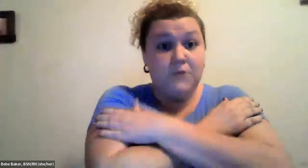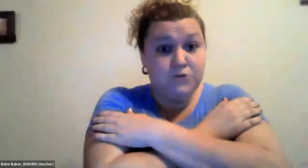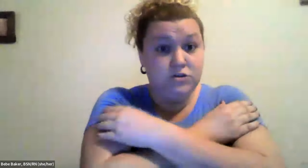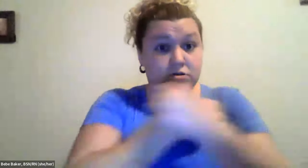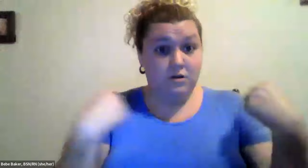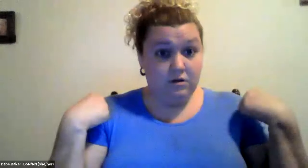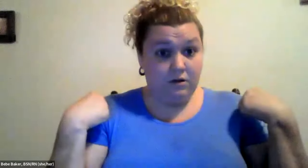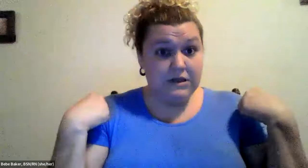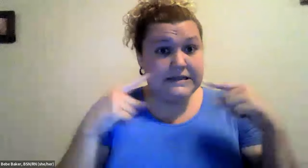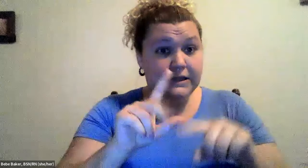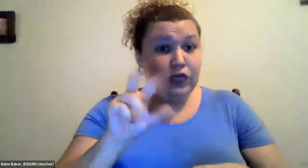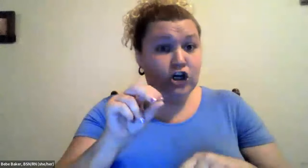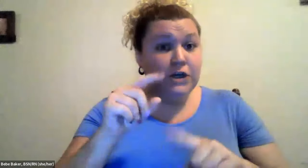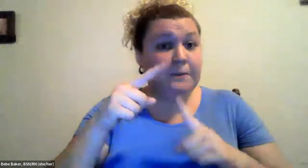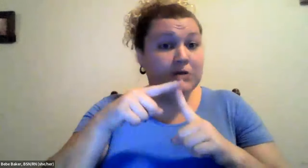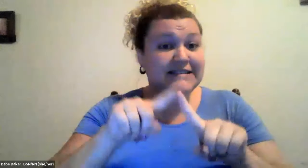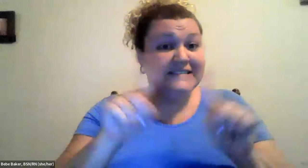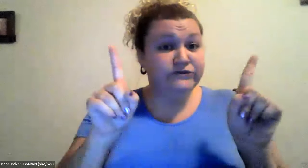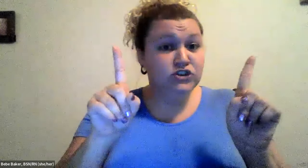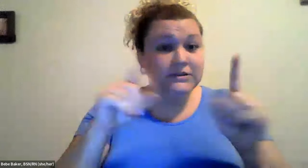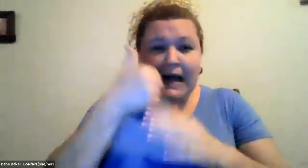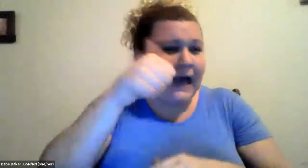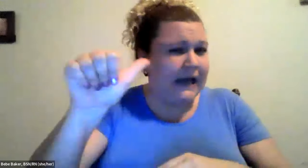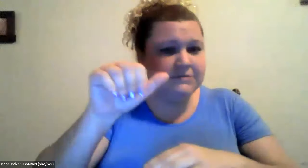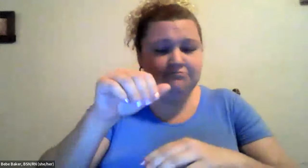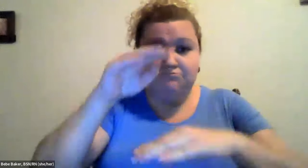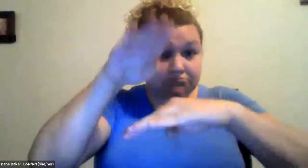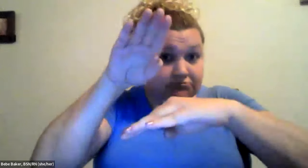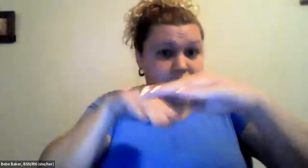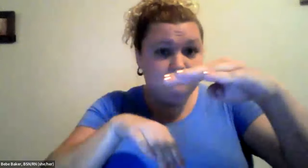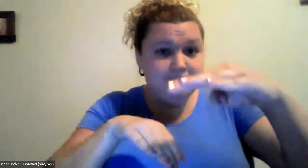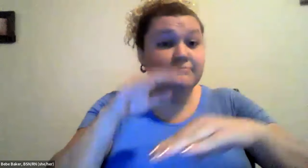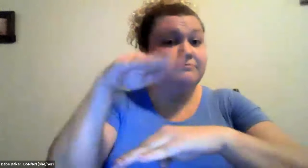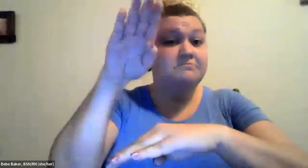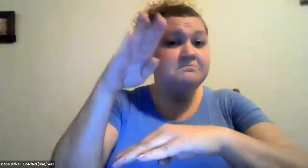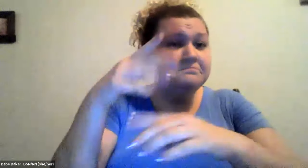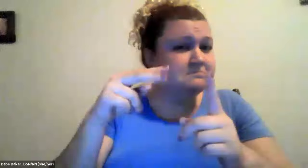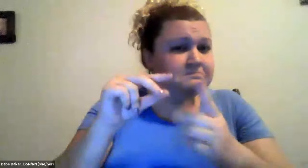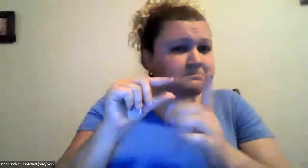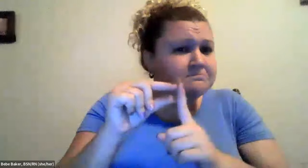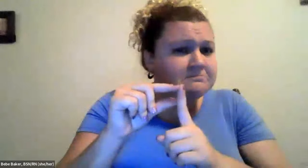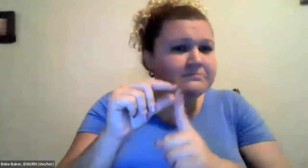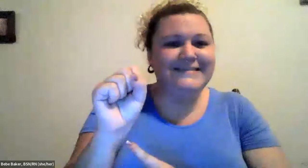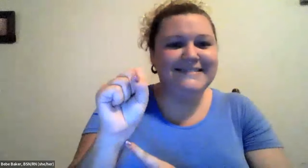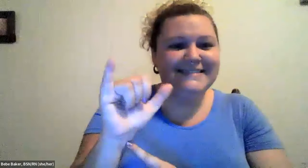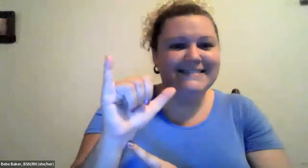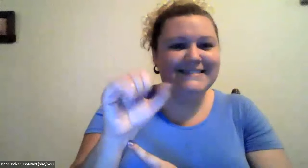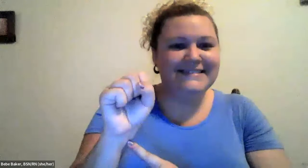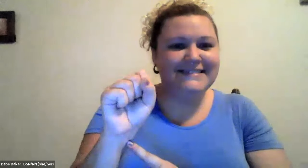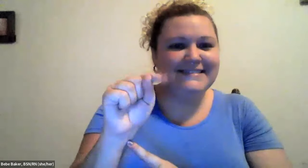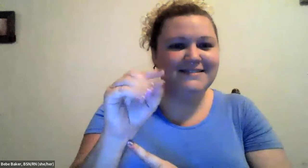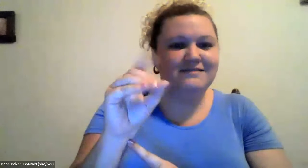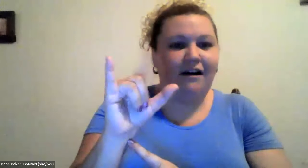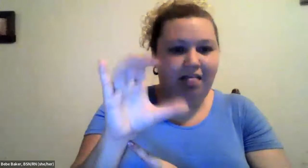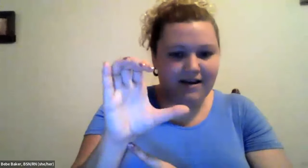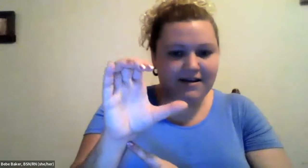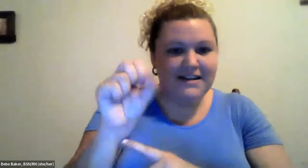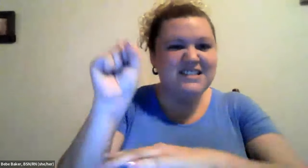Cristine Saunders: So if you have blood pressure on either side and it's 30 points different on either the systolic.